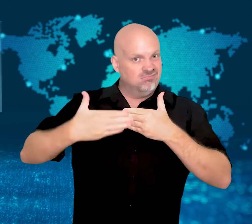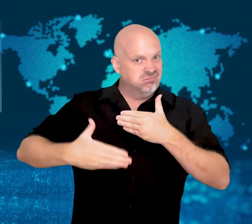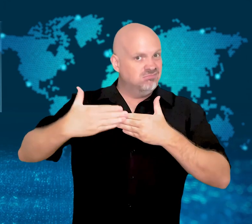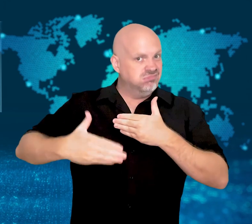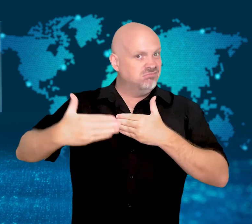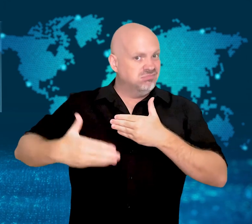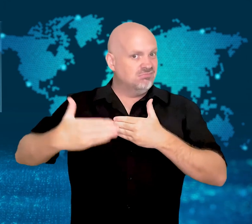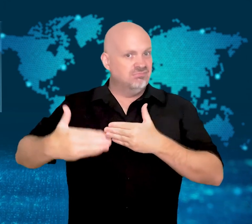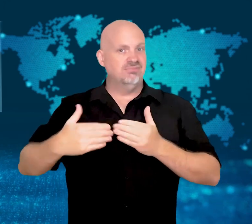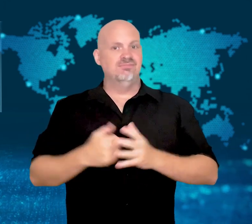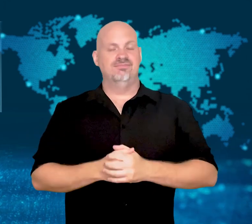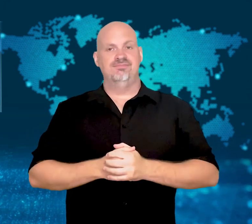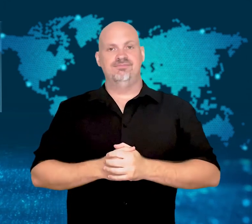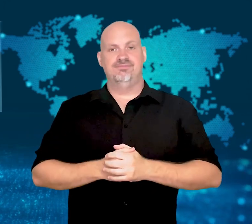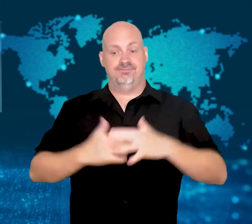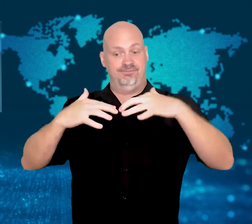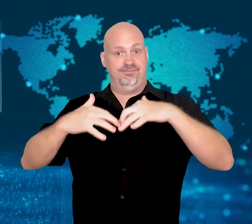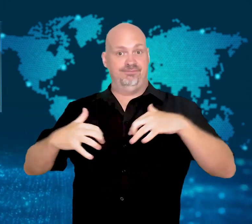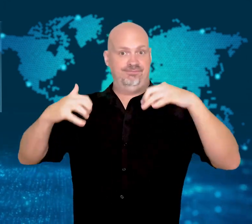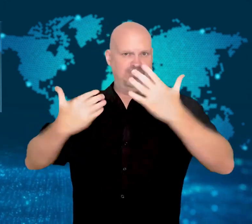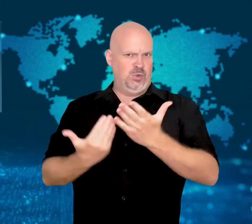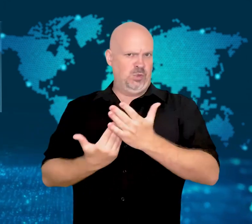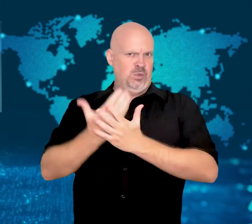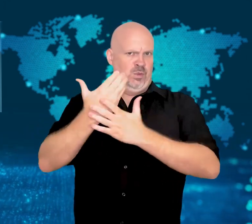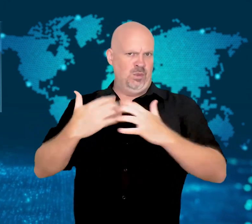and more constant blackouts.